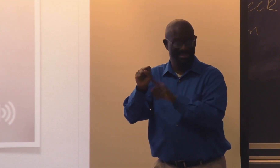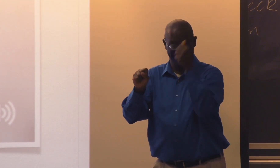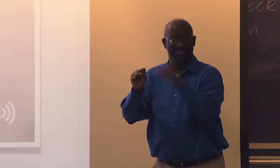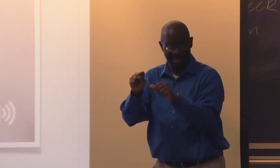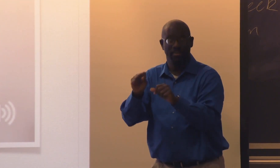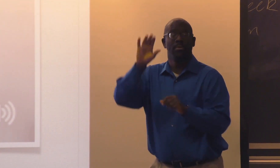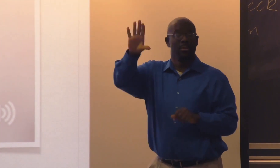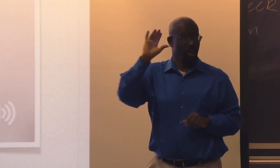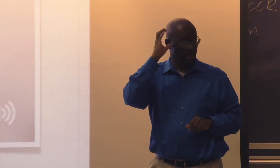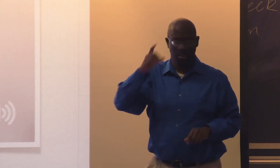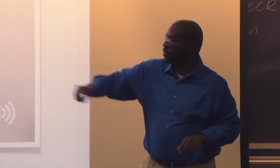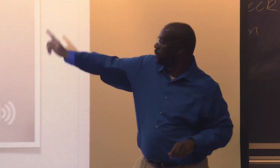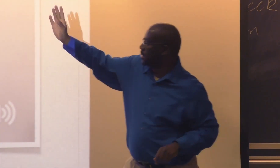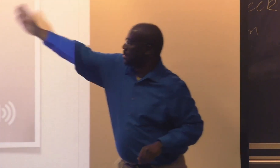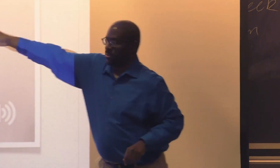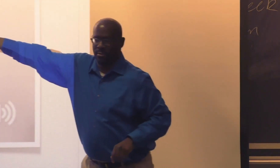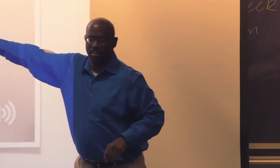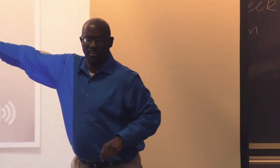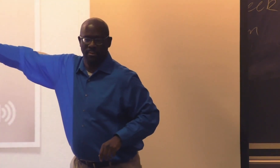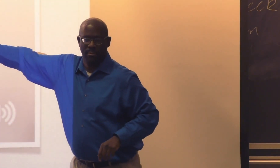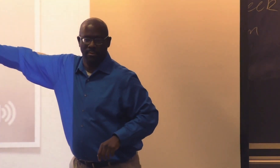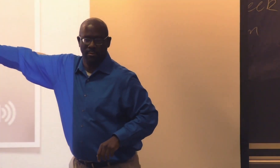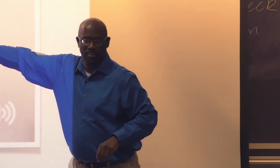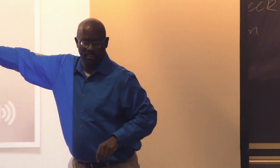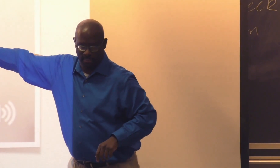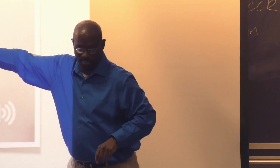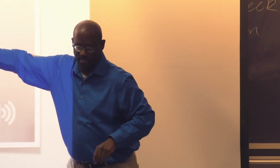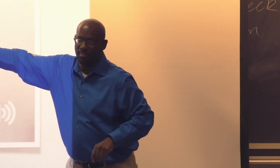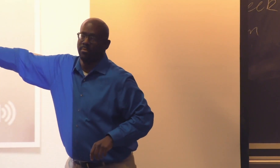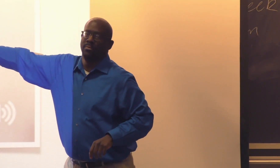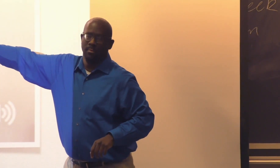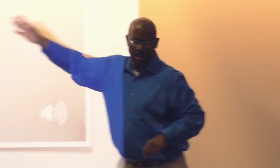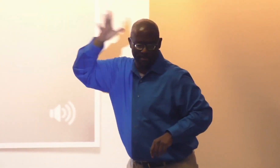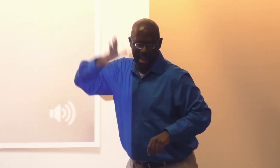who we've seen in the previous slide, is cousins with AJ.